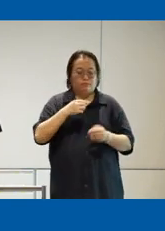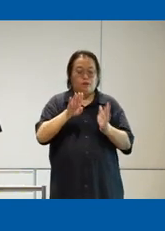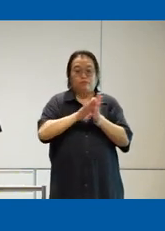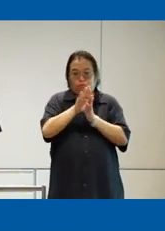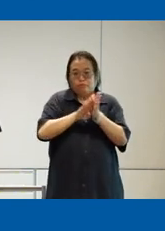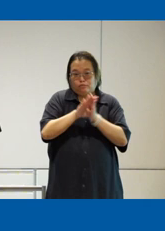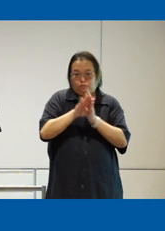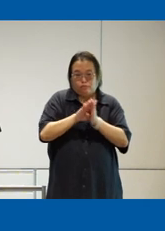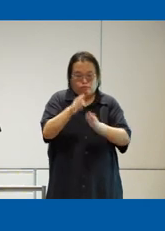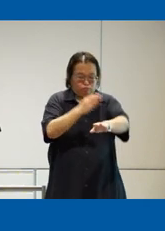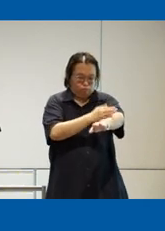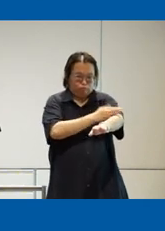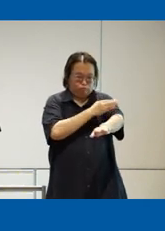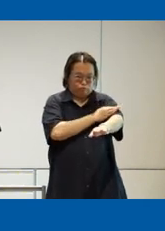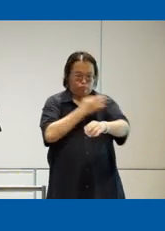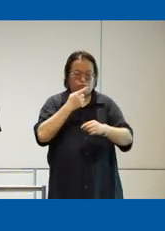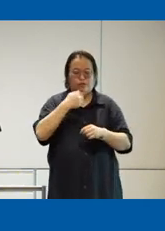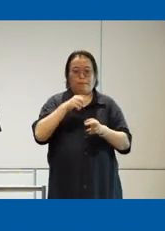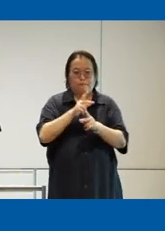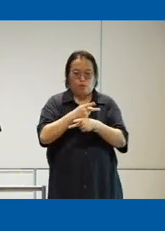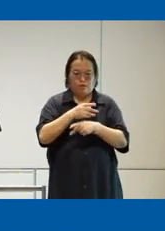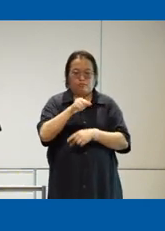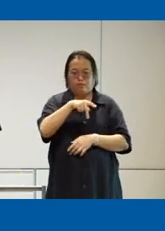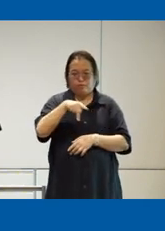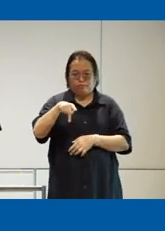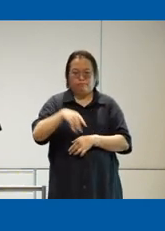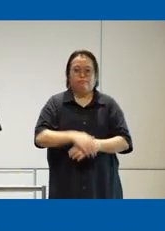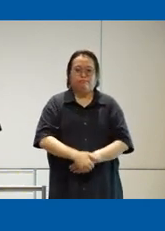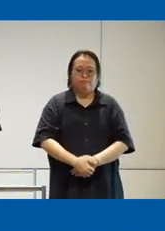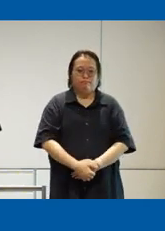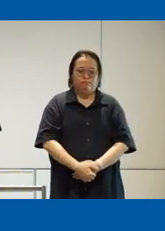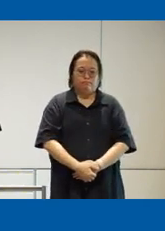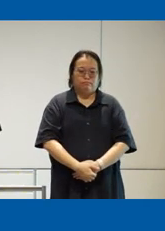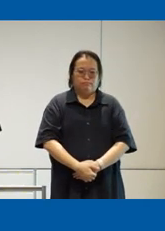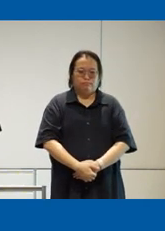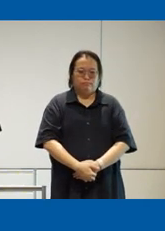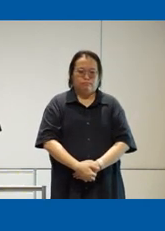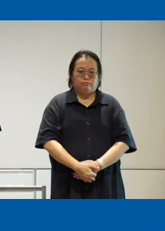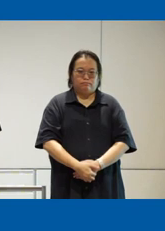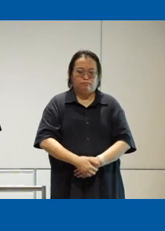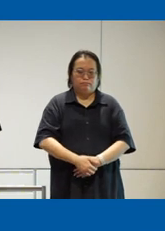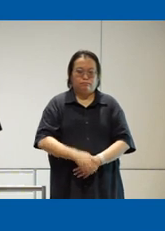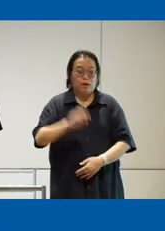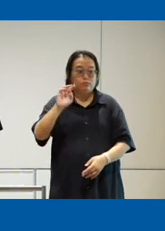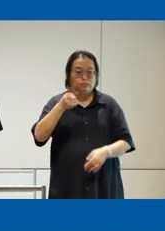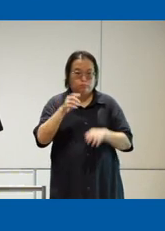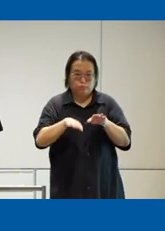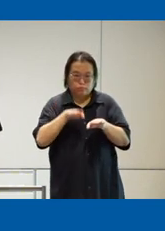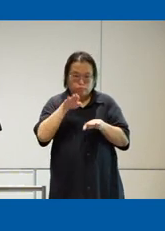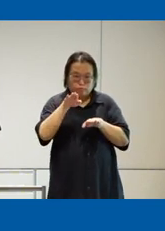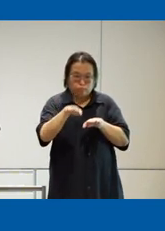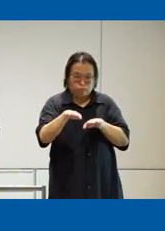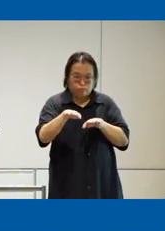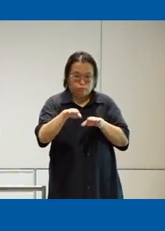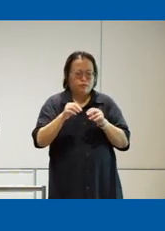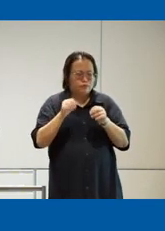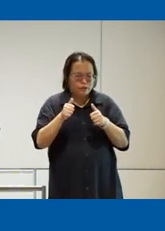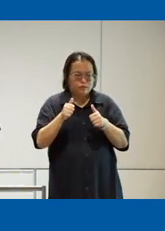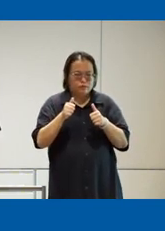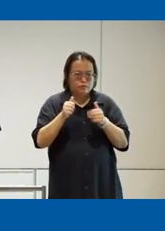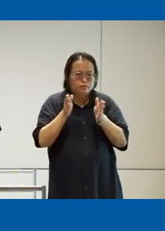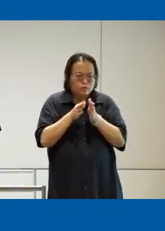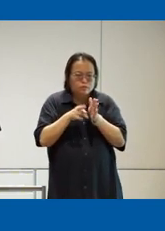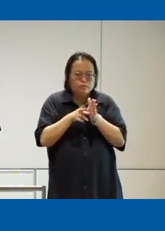and our apps so as a first step let me just run a quick small uh video for you which highlights